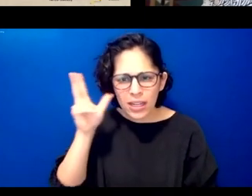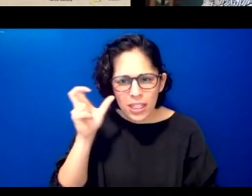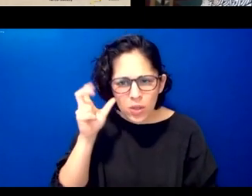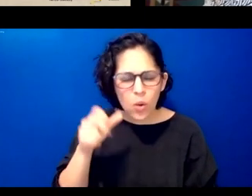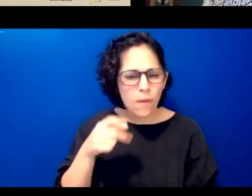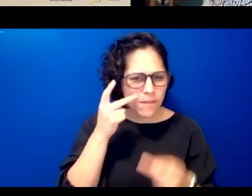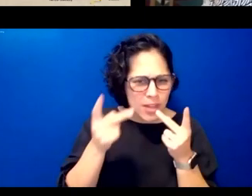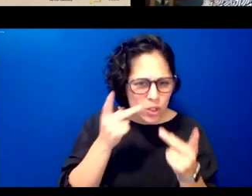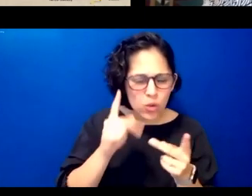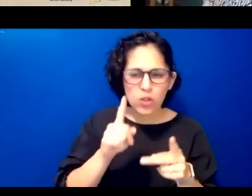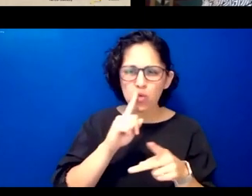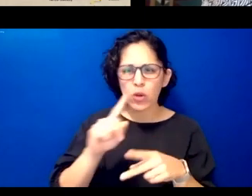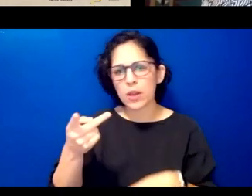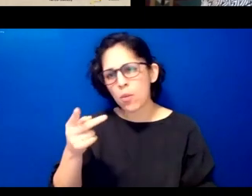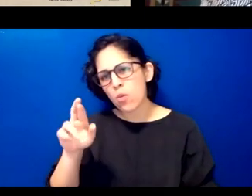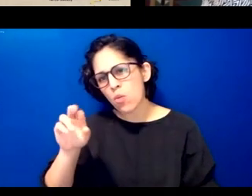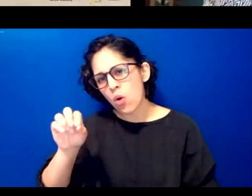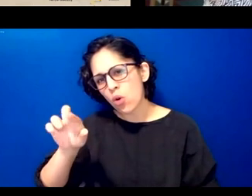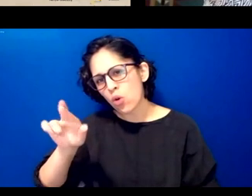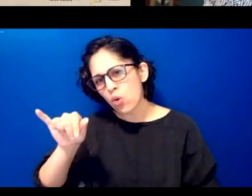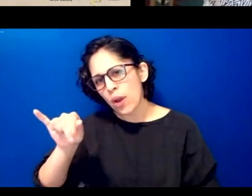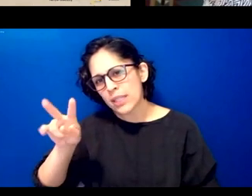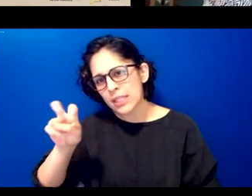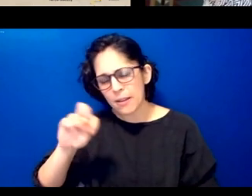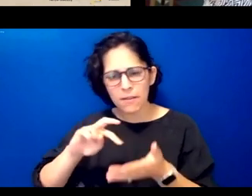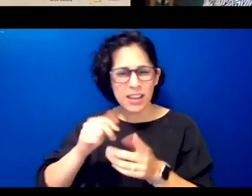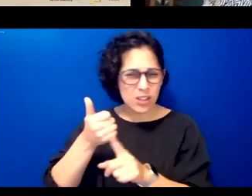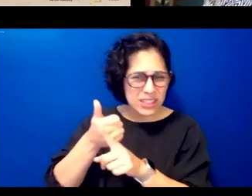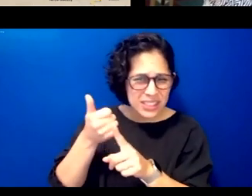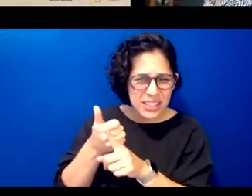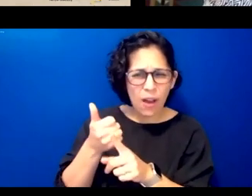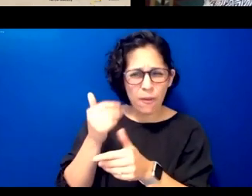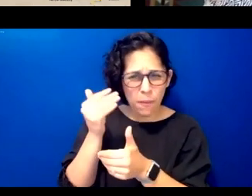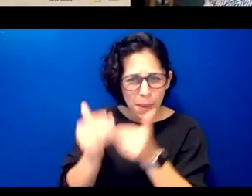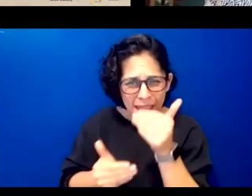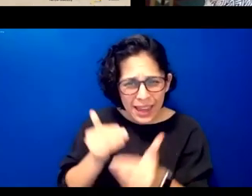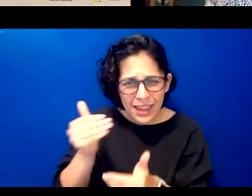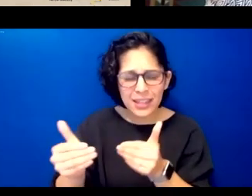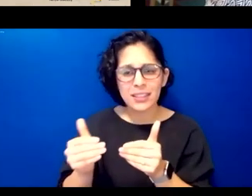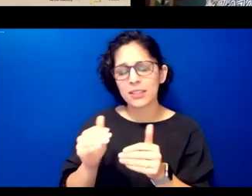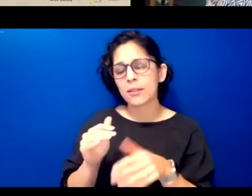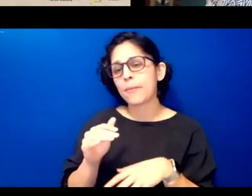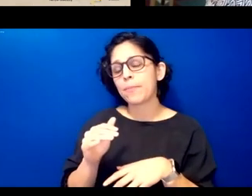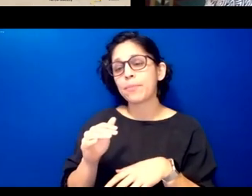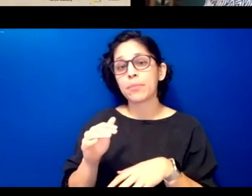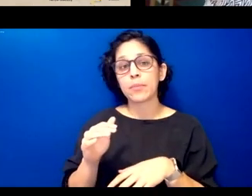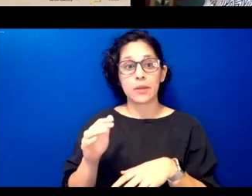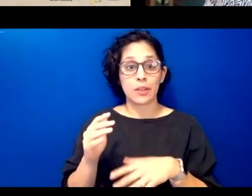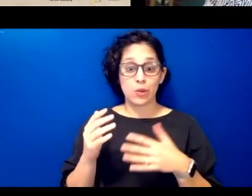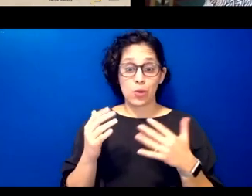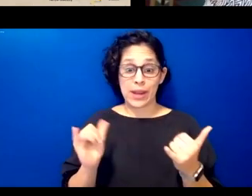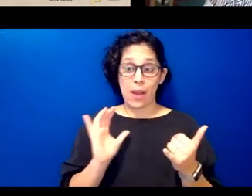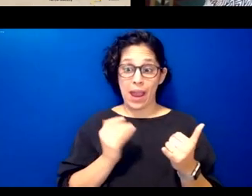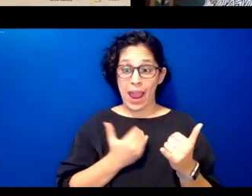and learning at your own pace or whatever you can do and following our sash thread here